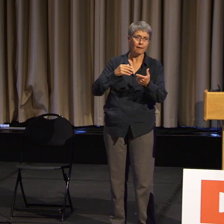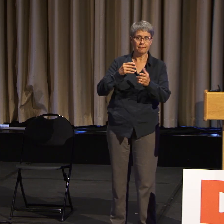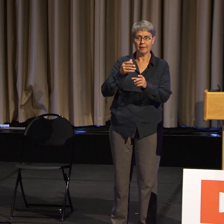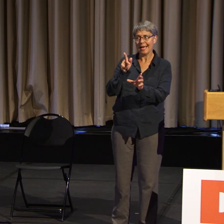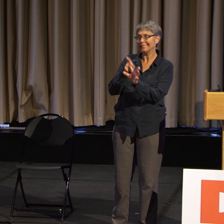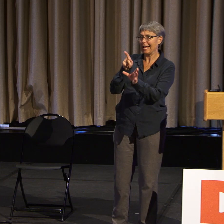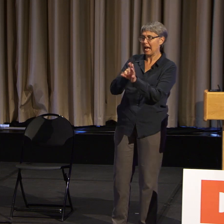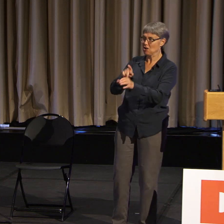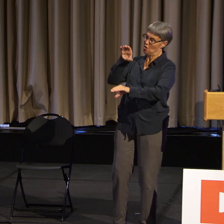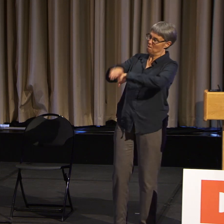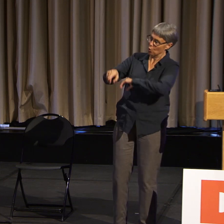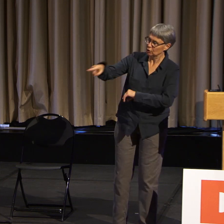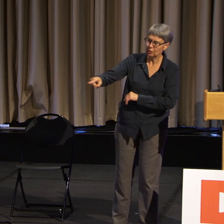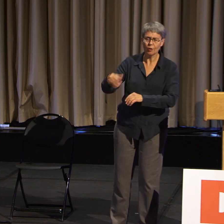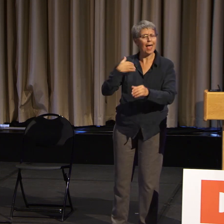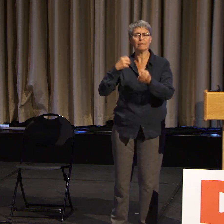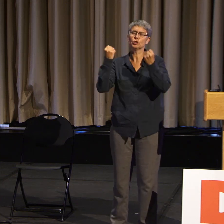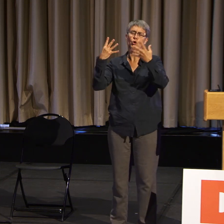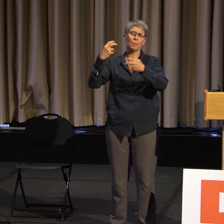you shouldn't have to deal with it.